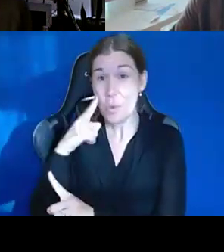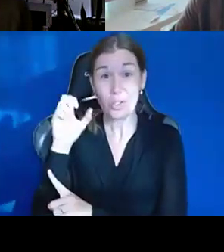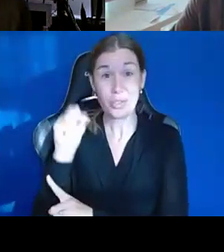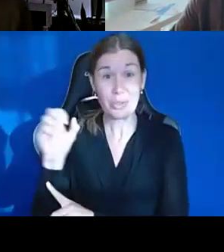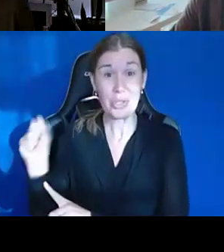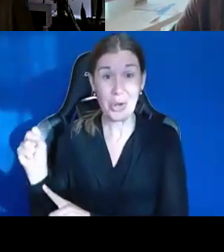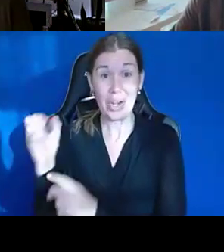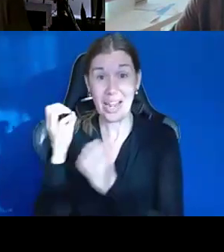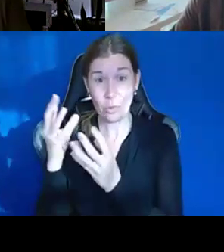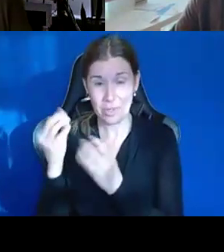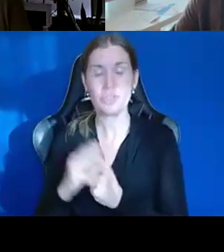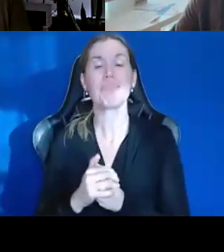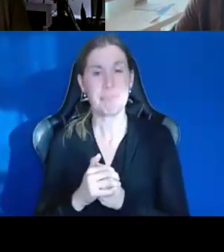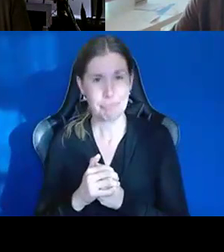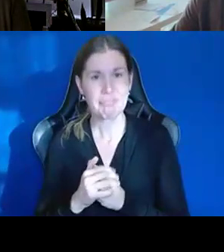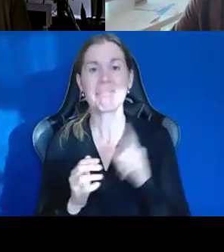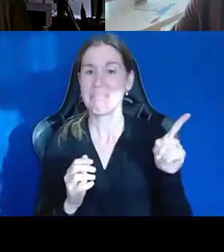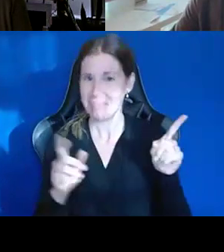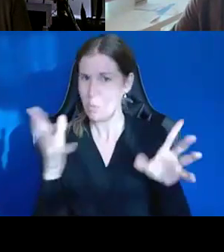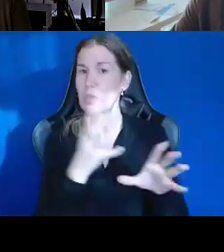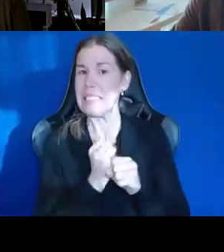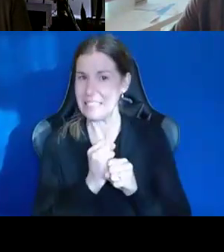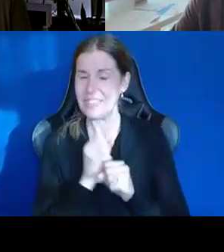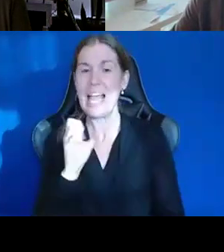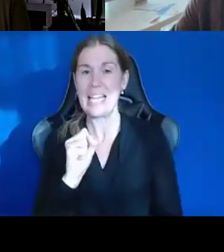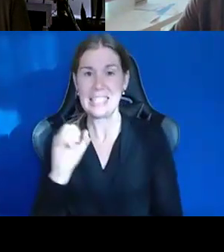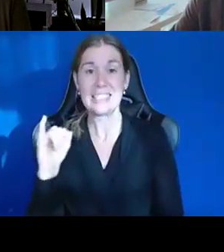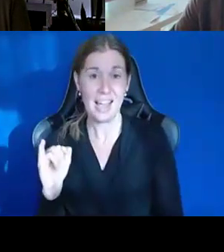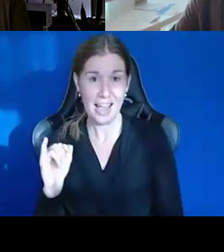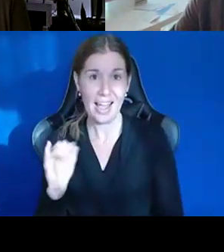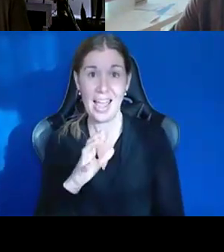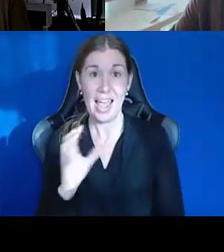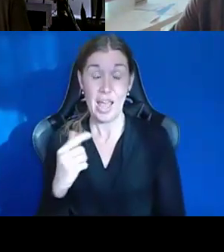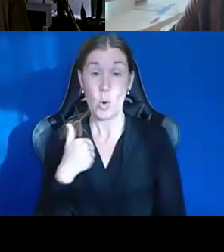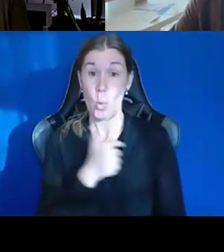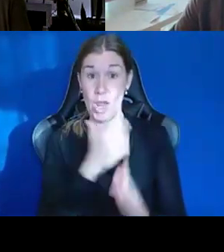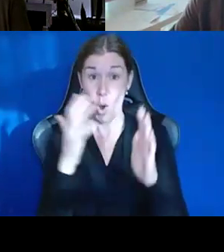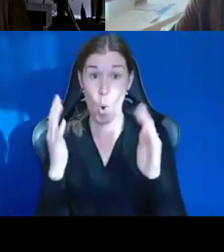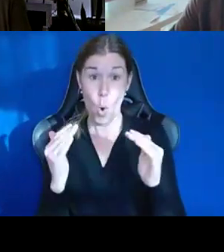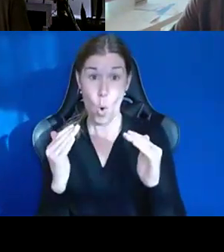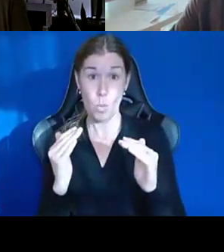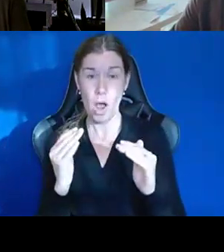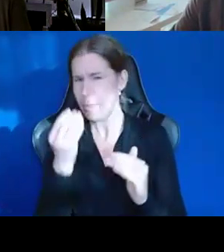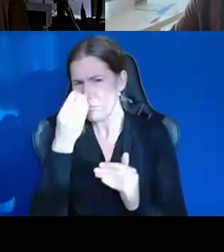Yes, Shawn does receive SSI. And the main thing is that we're hoping that I care nothing about the benefit, I just really